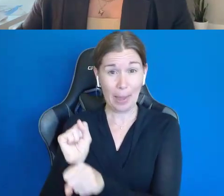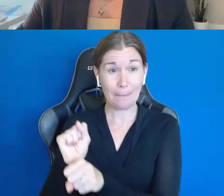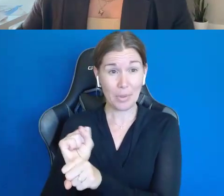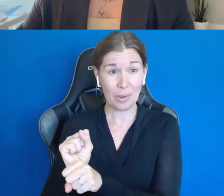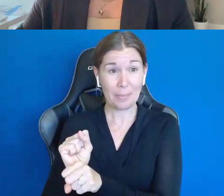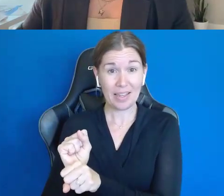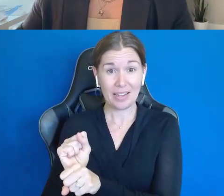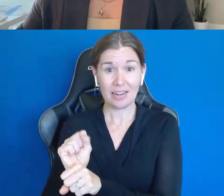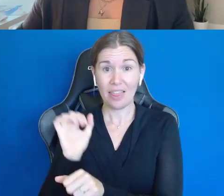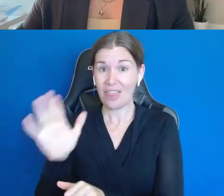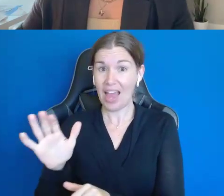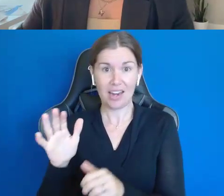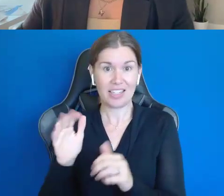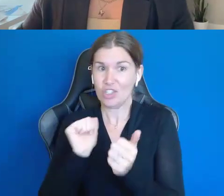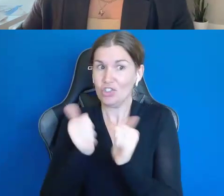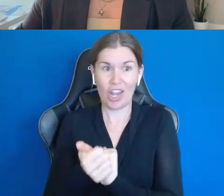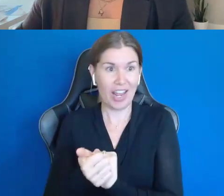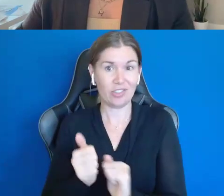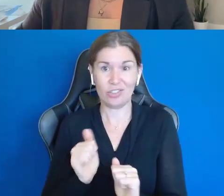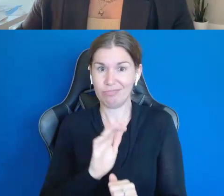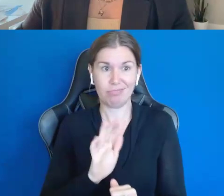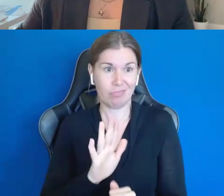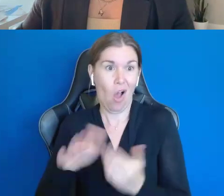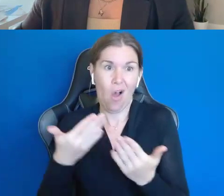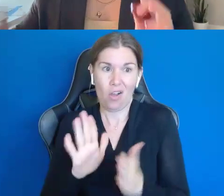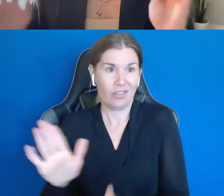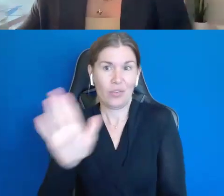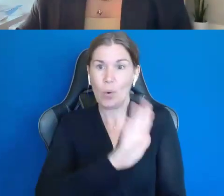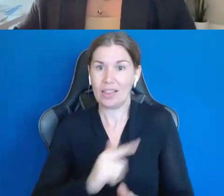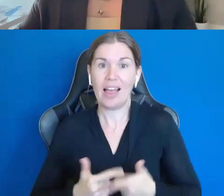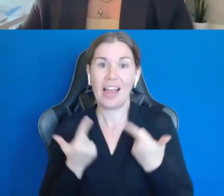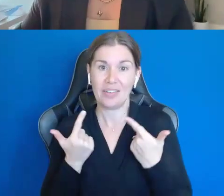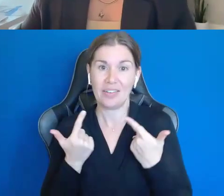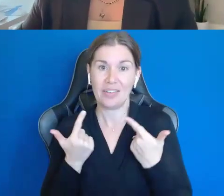changed all of your lives for so much of the better, right?